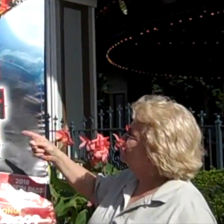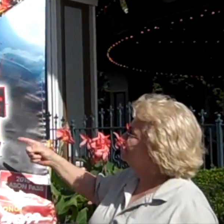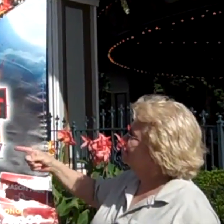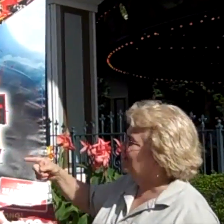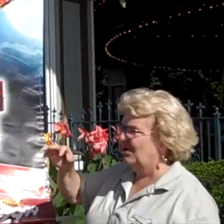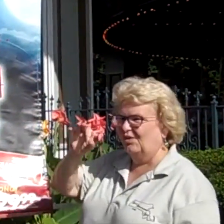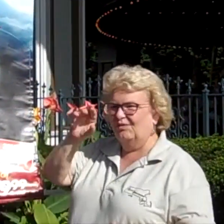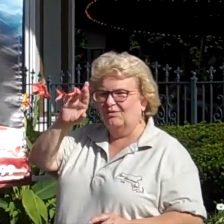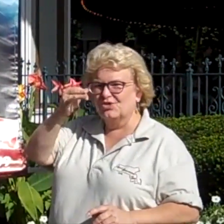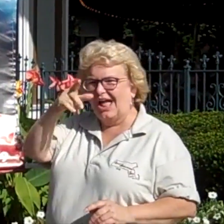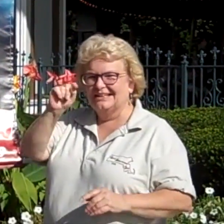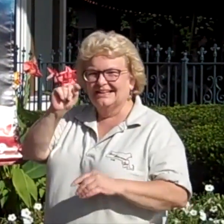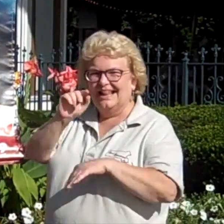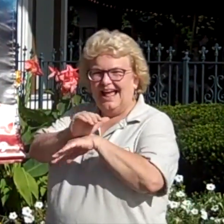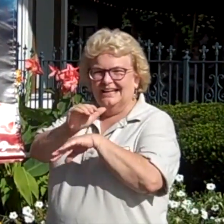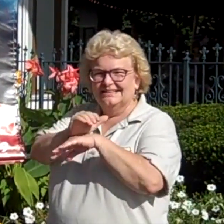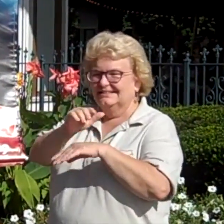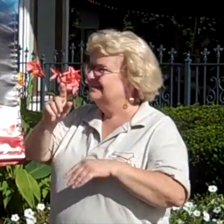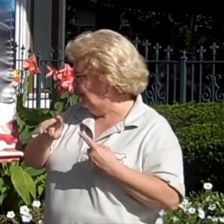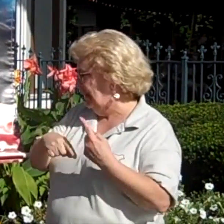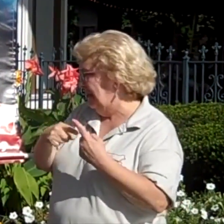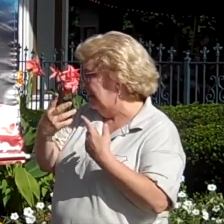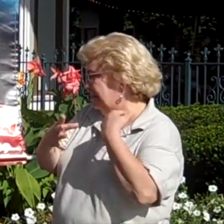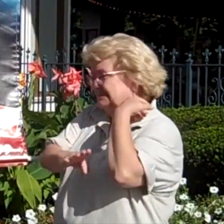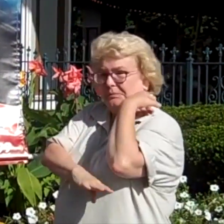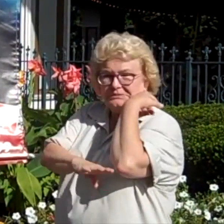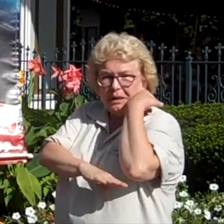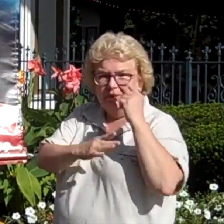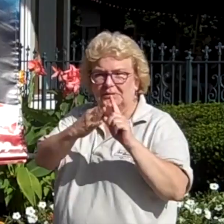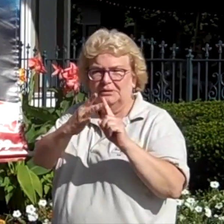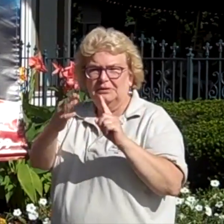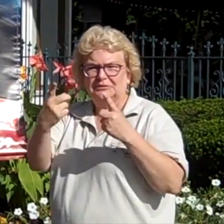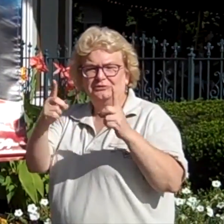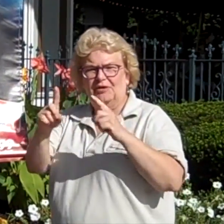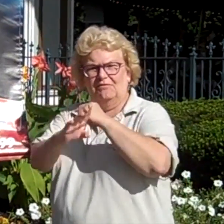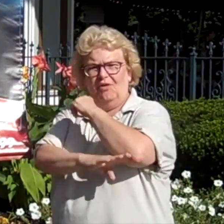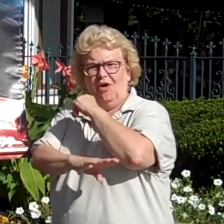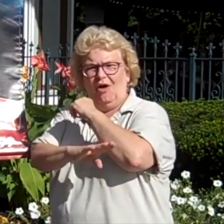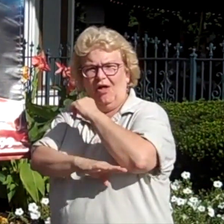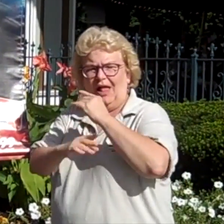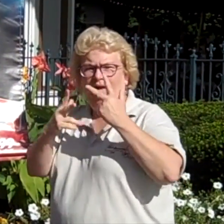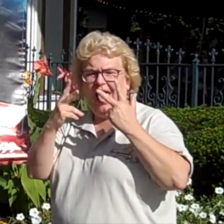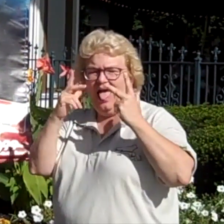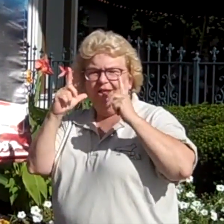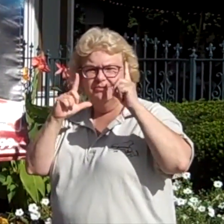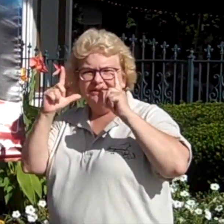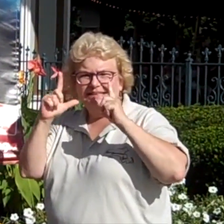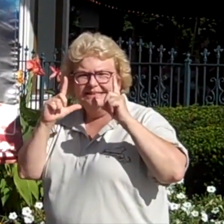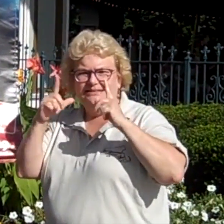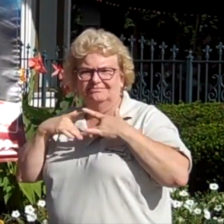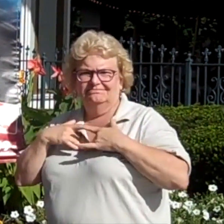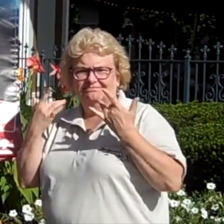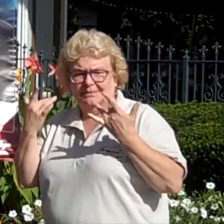Hey, check it out! Six Flags Fright Fest is happening now, September through Halloween.